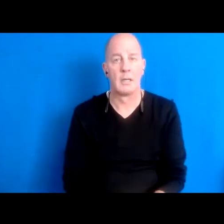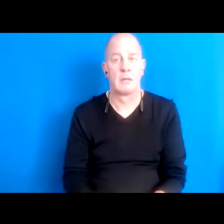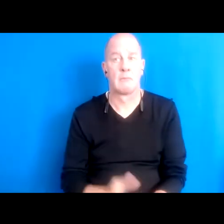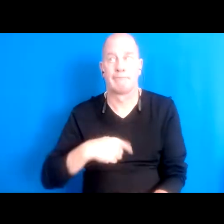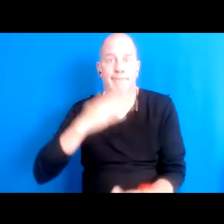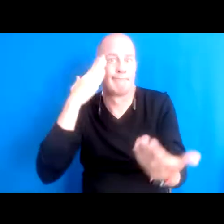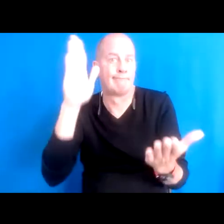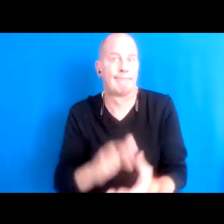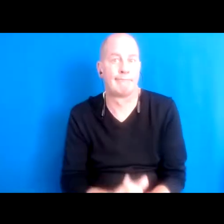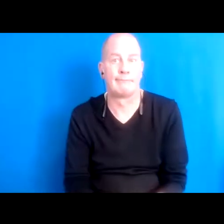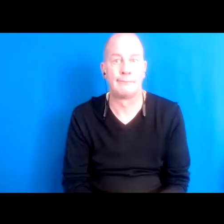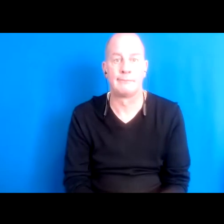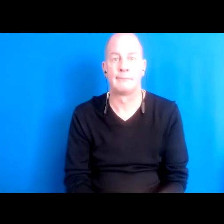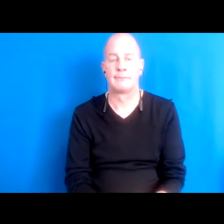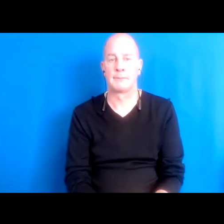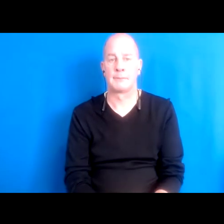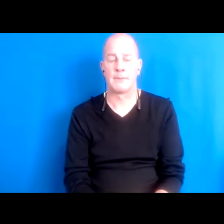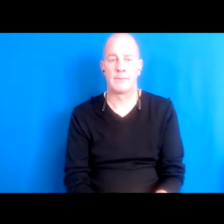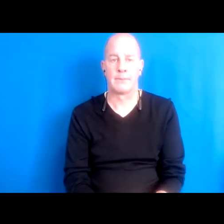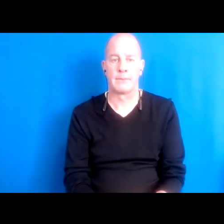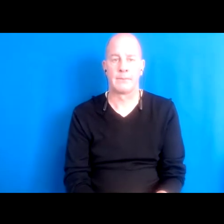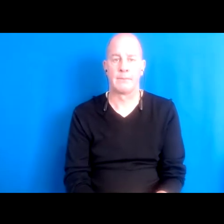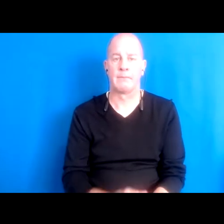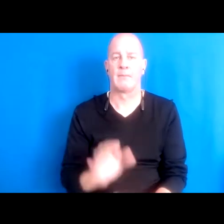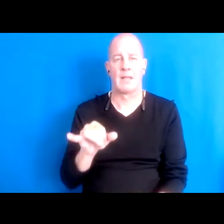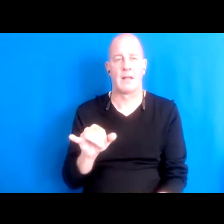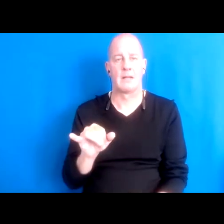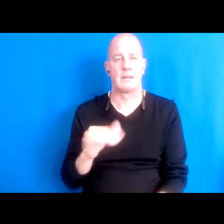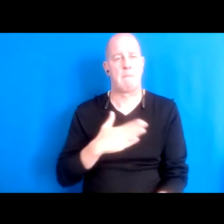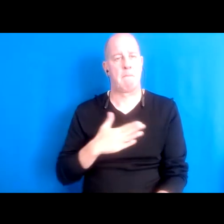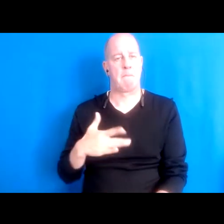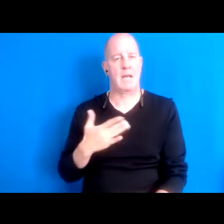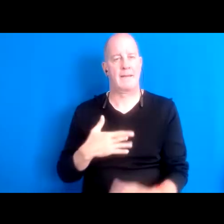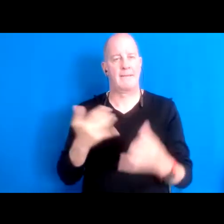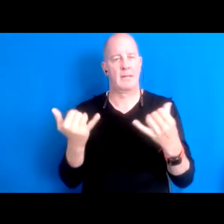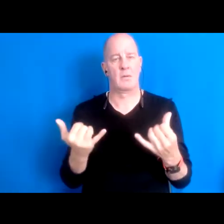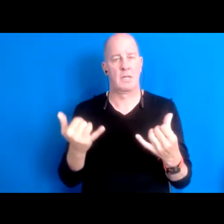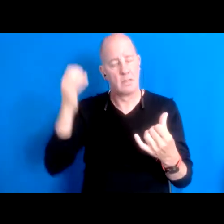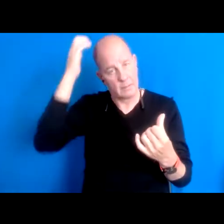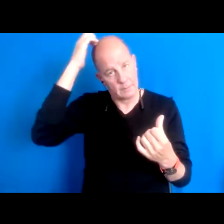15:42:56 So, you know that's kind of where I'm at right now, and with the tribe, the